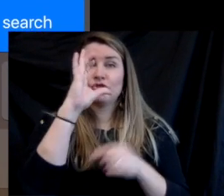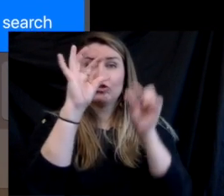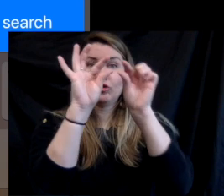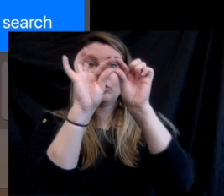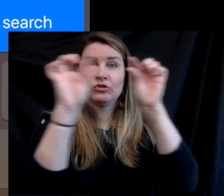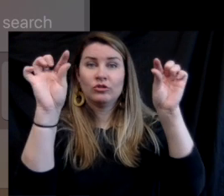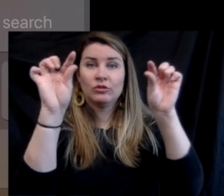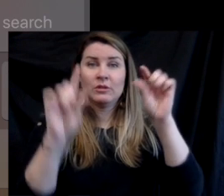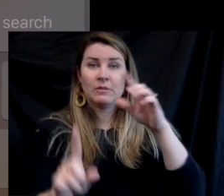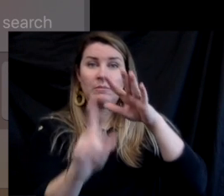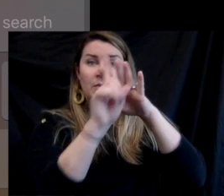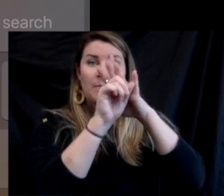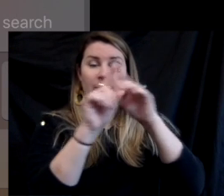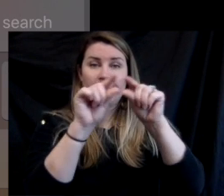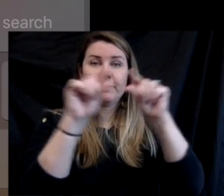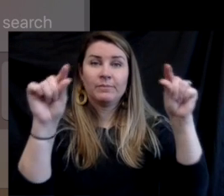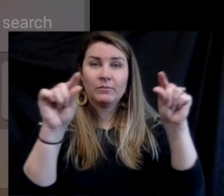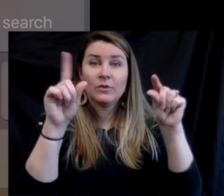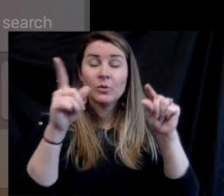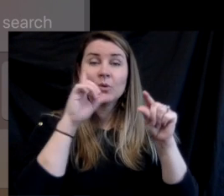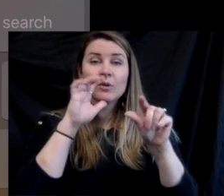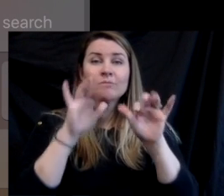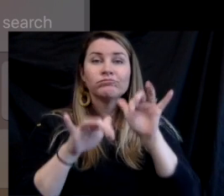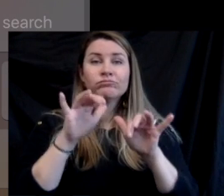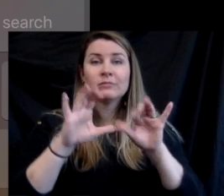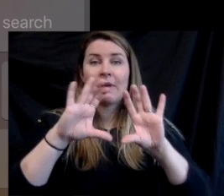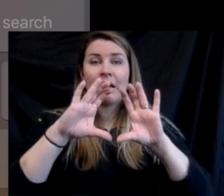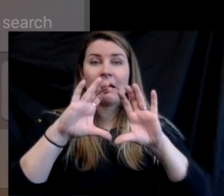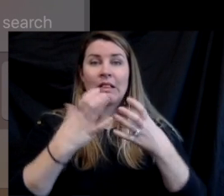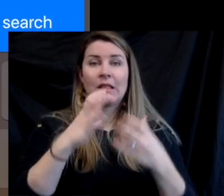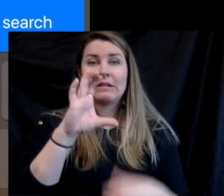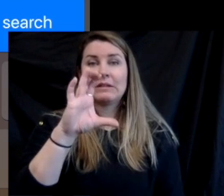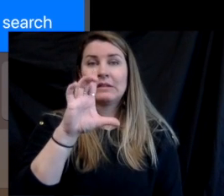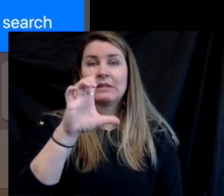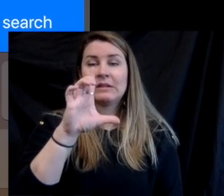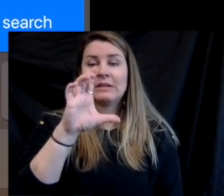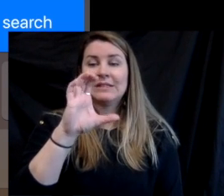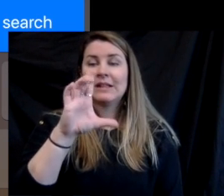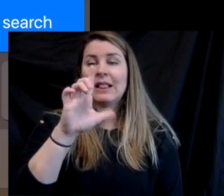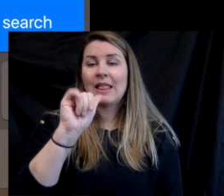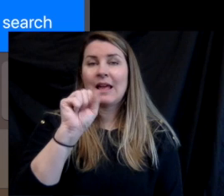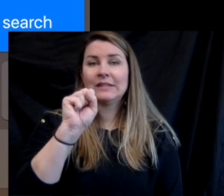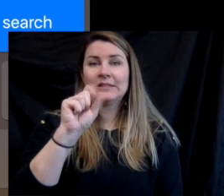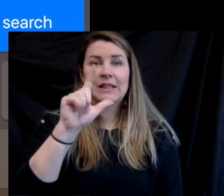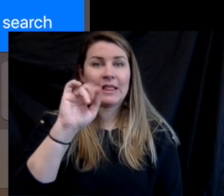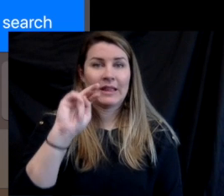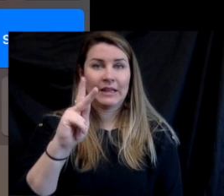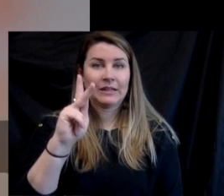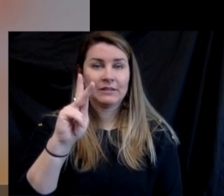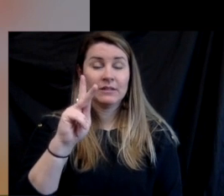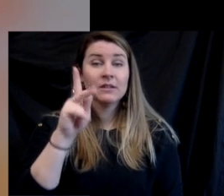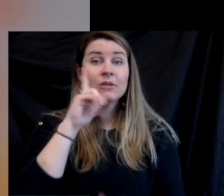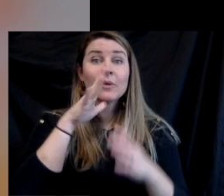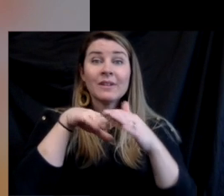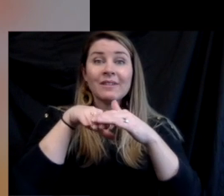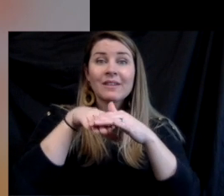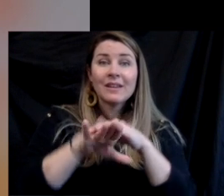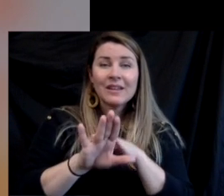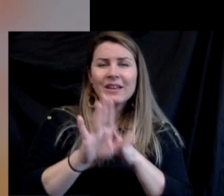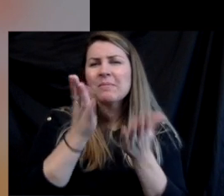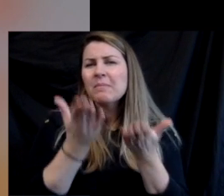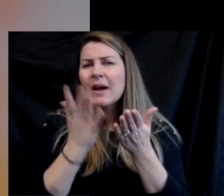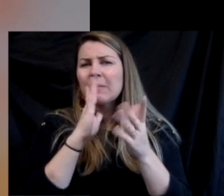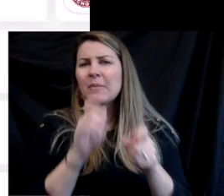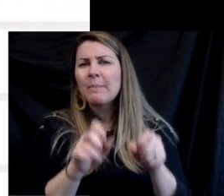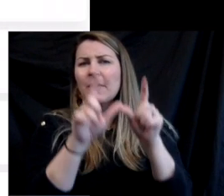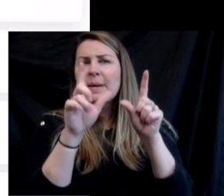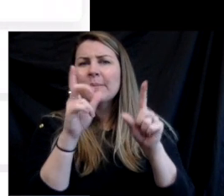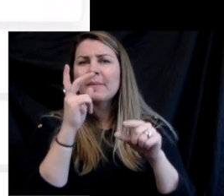and you'll see a search button come up. There you can click on class link and it should pop up. So